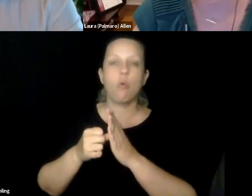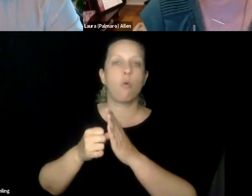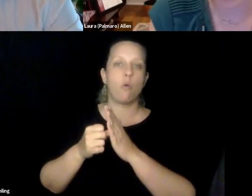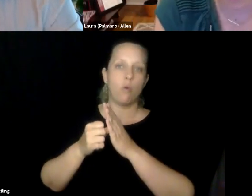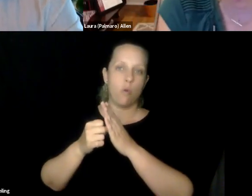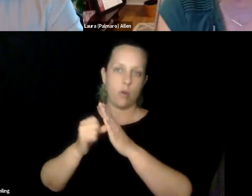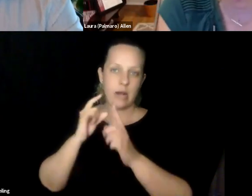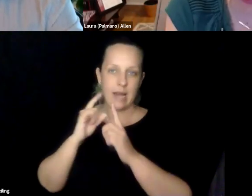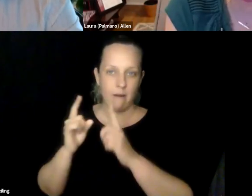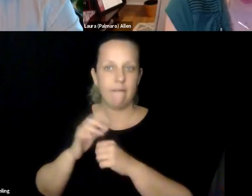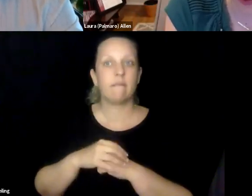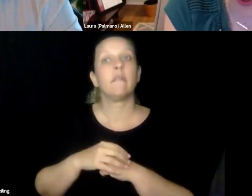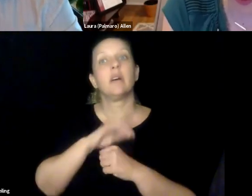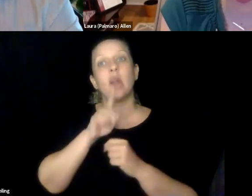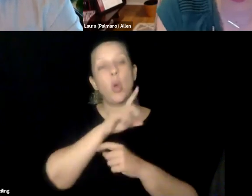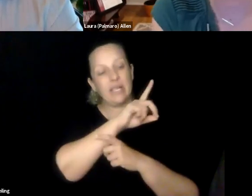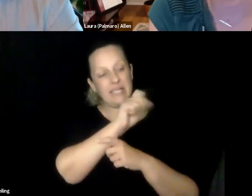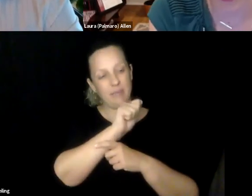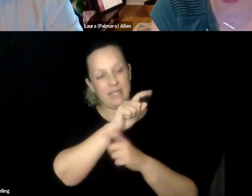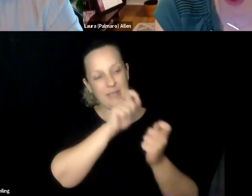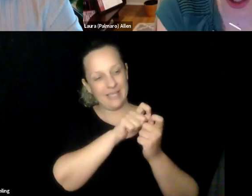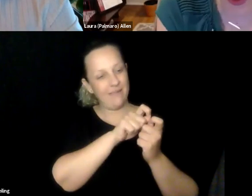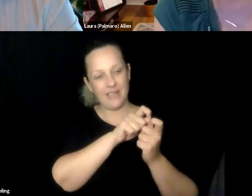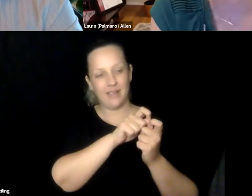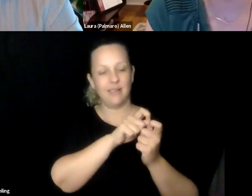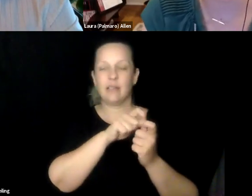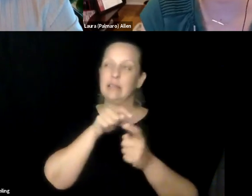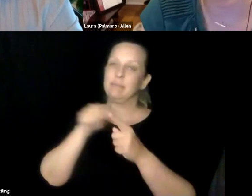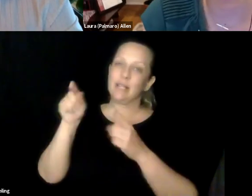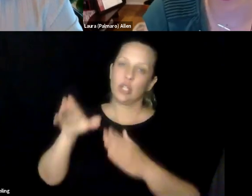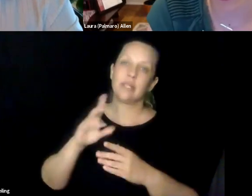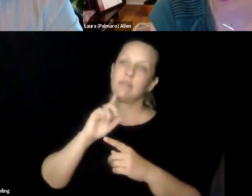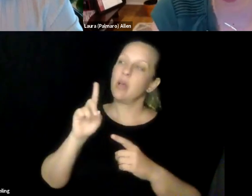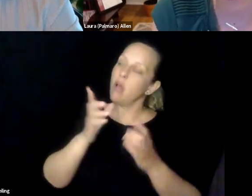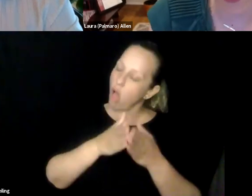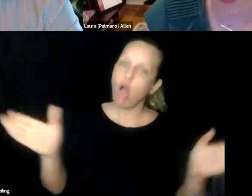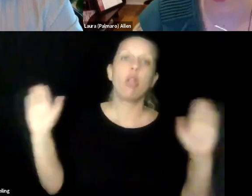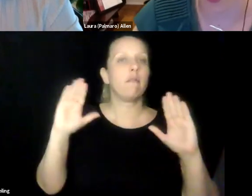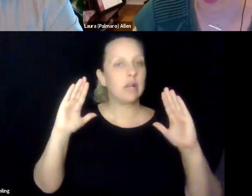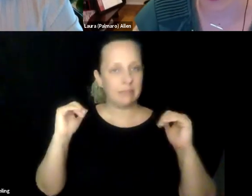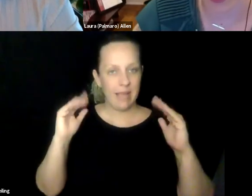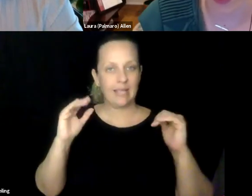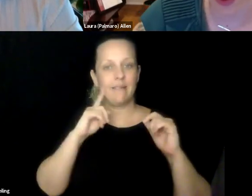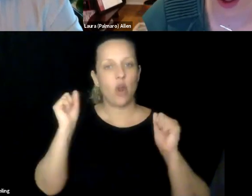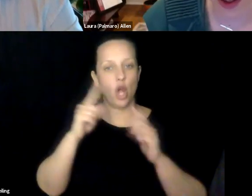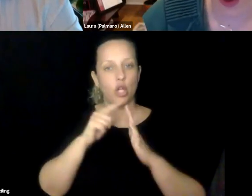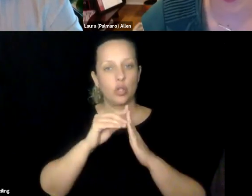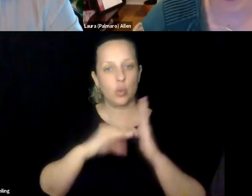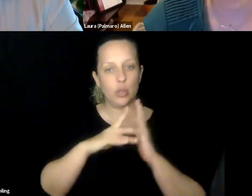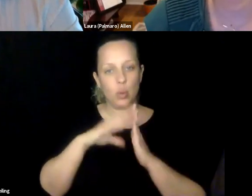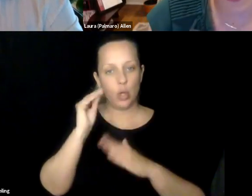learning, accessibility is part of that core narrative. It's not something that's just only taught in an accessibility-specific course, only